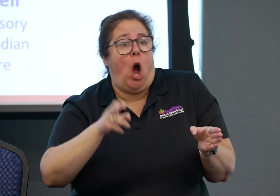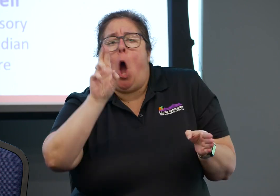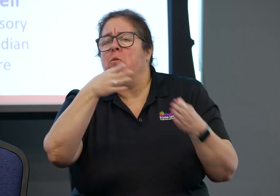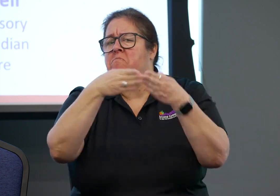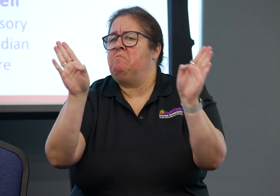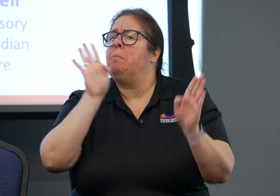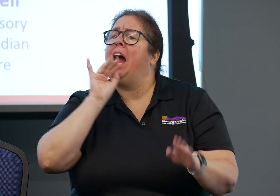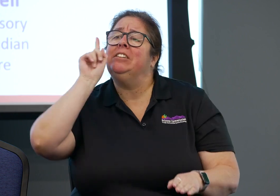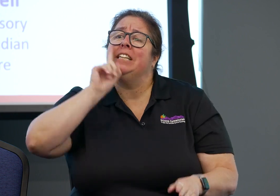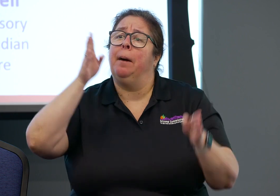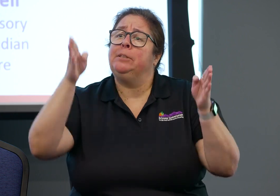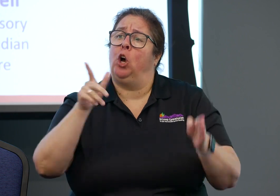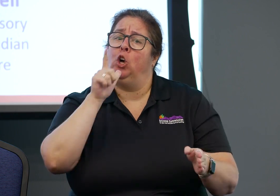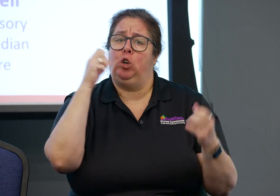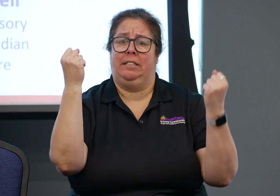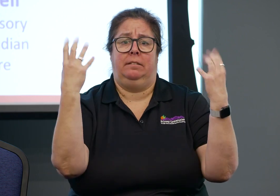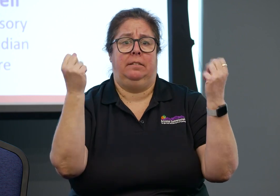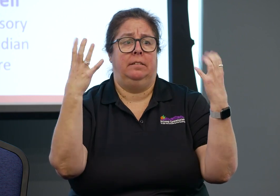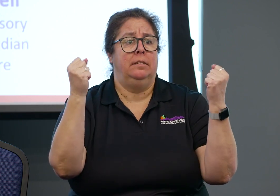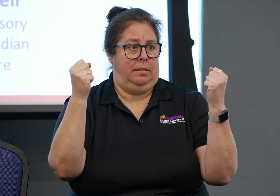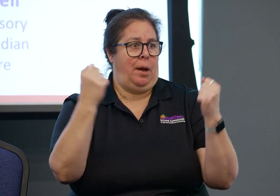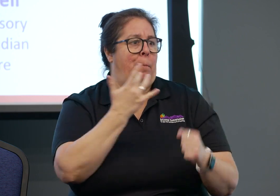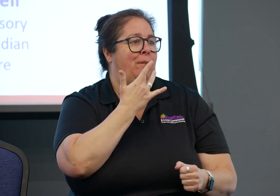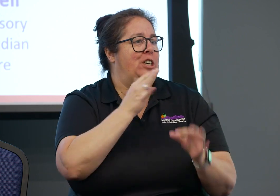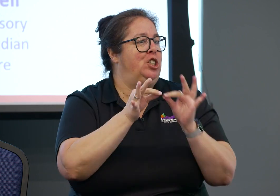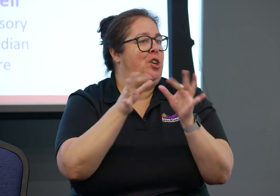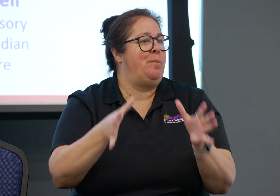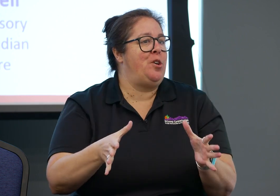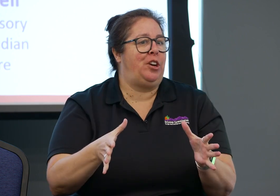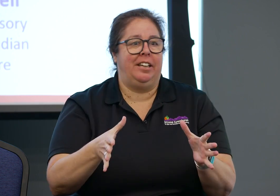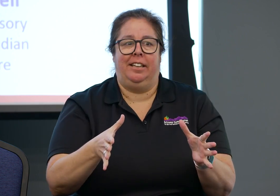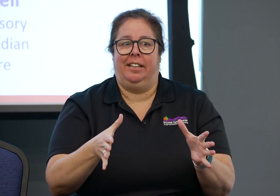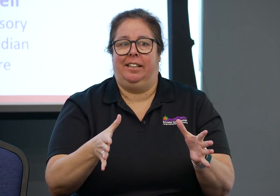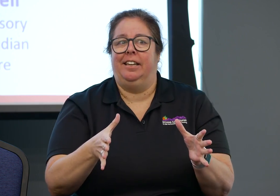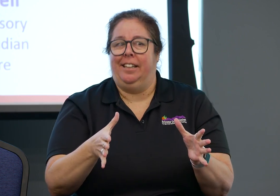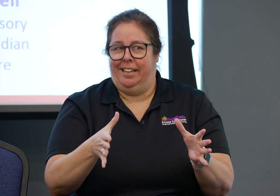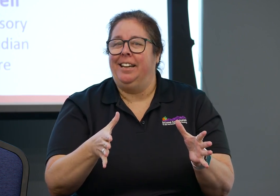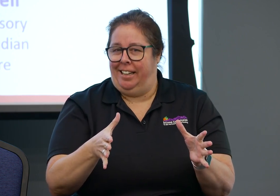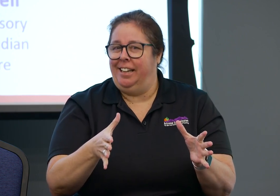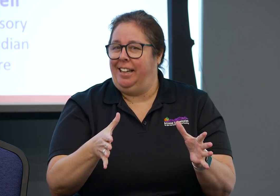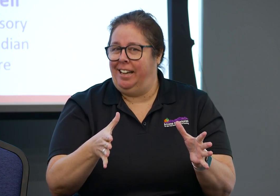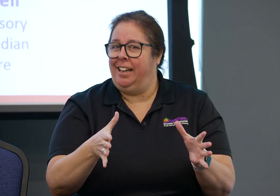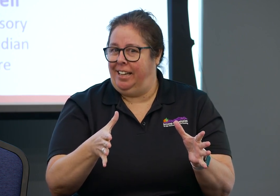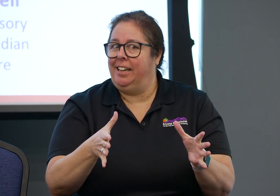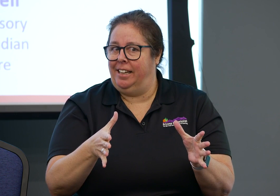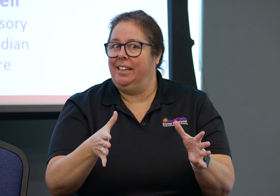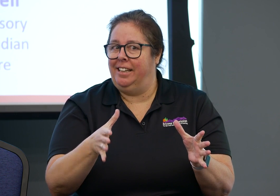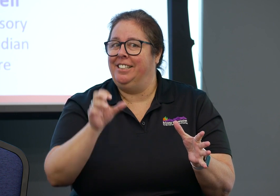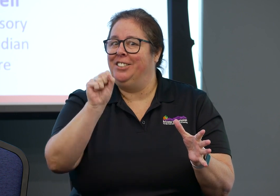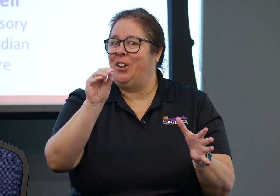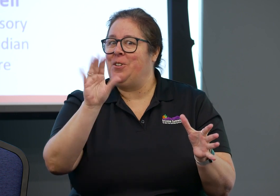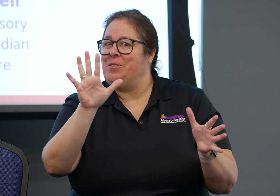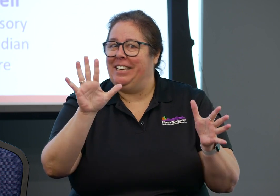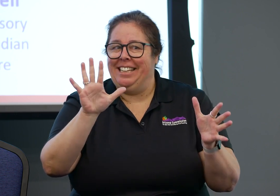Because I'm Deaf, most Deaf people use American Sign Language as their primary language, which means an interpreter